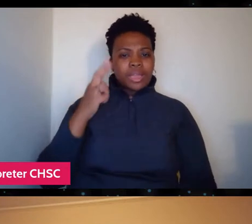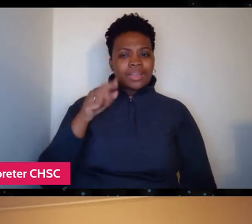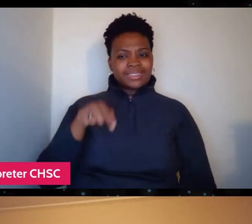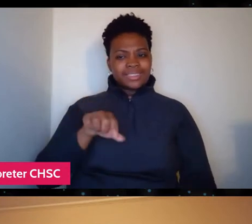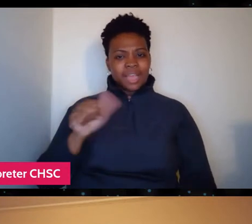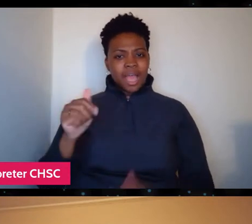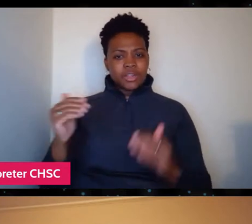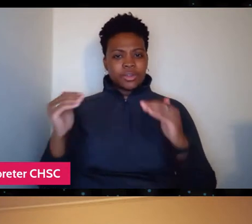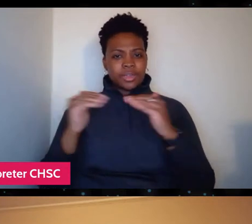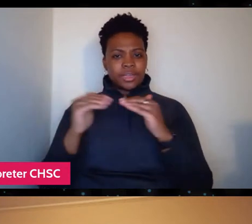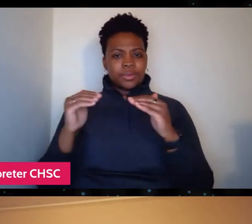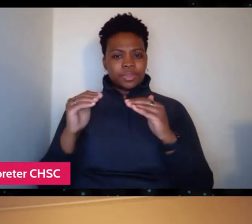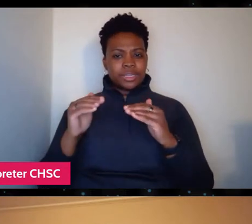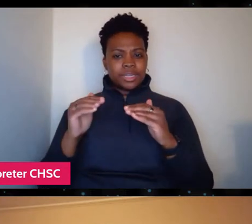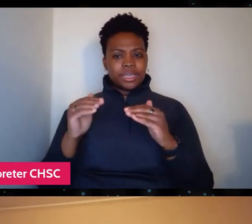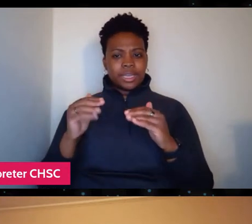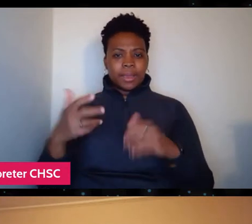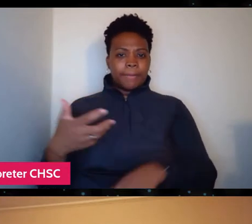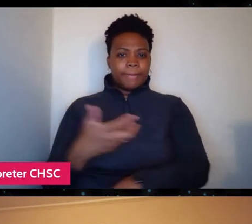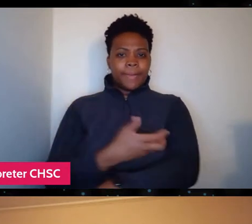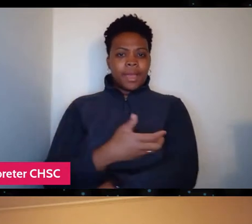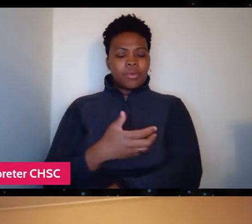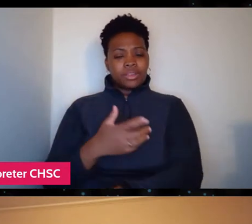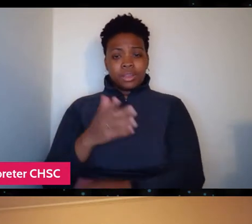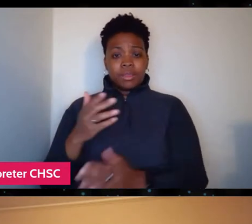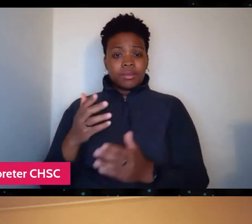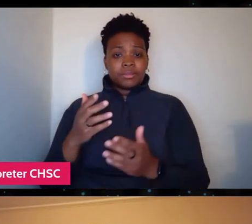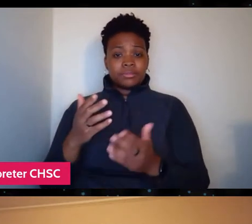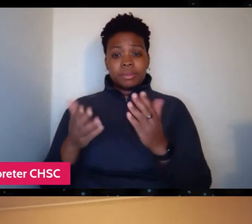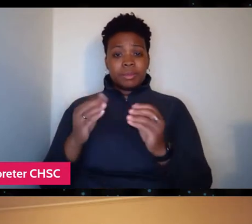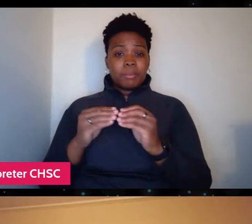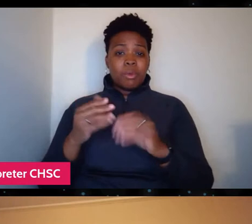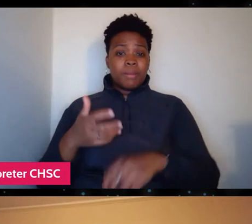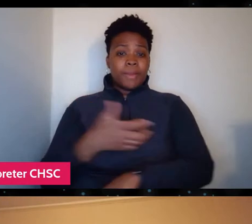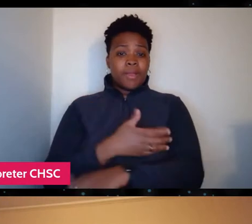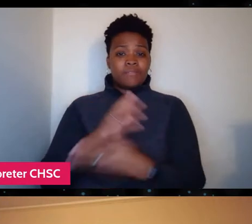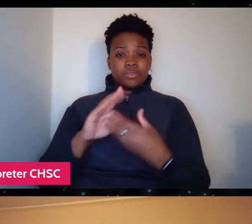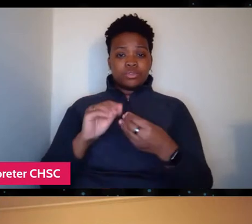maybe more powerful story about somebody learning to care.